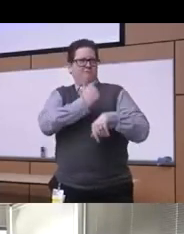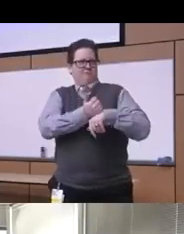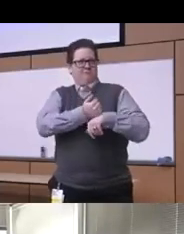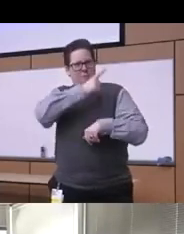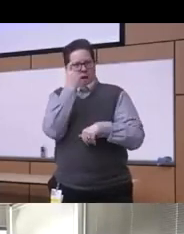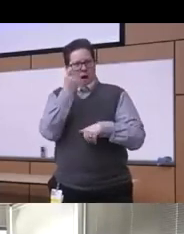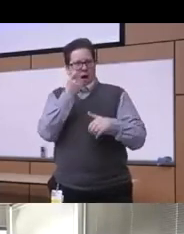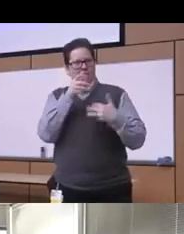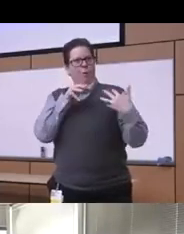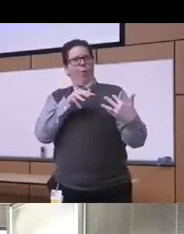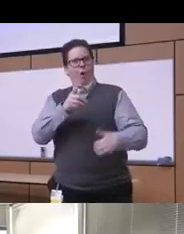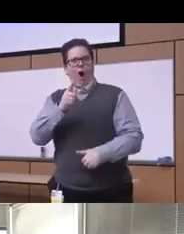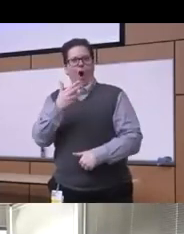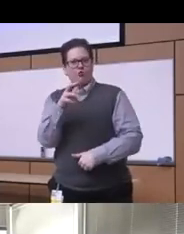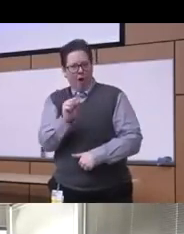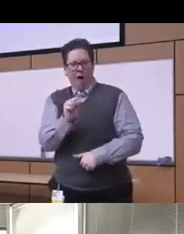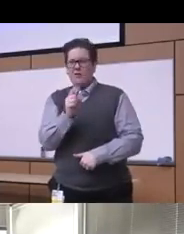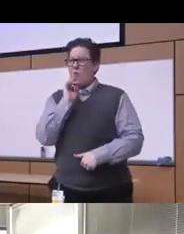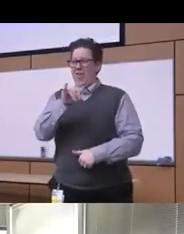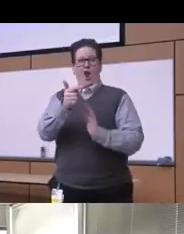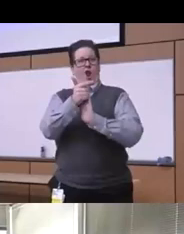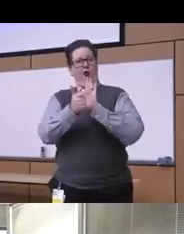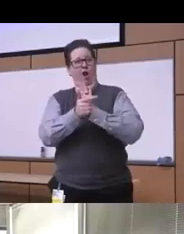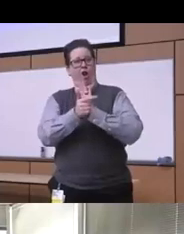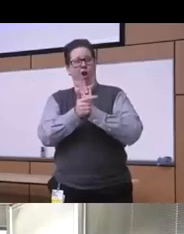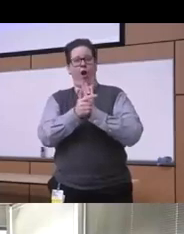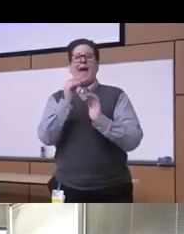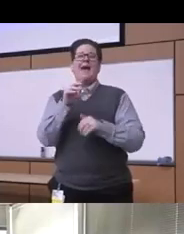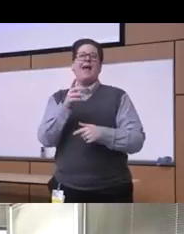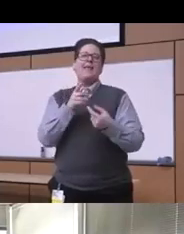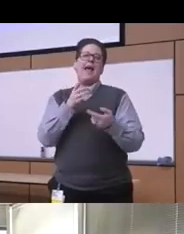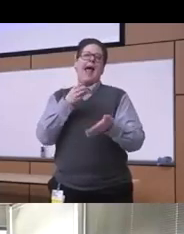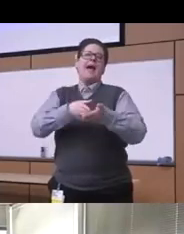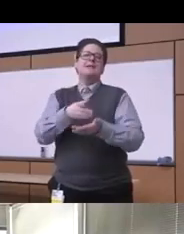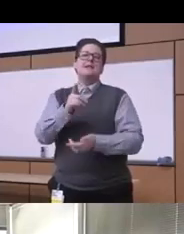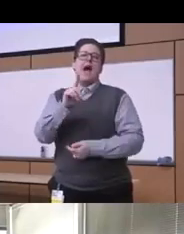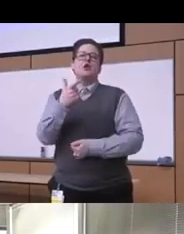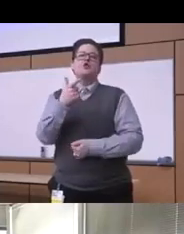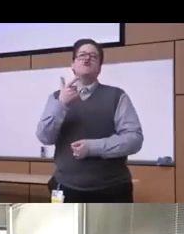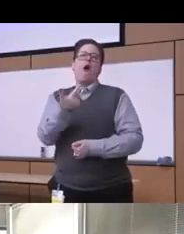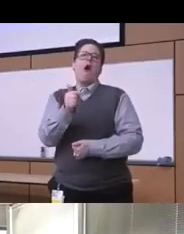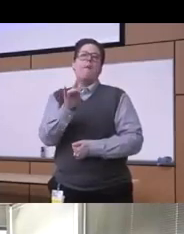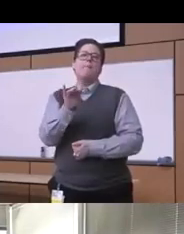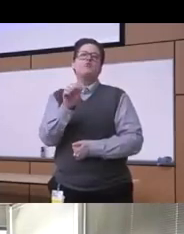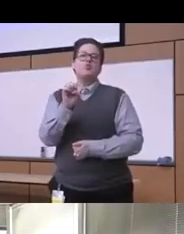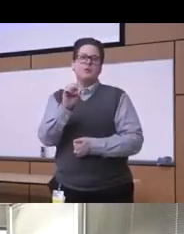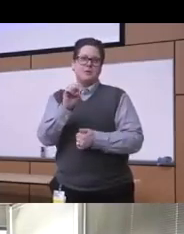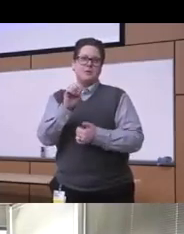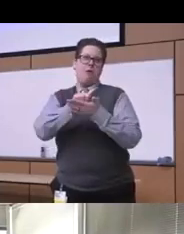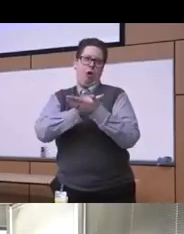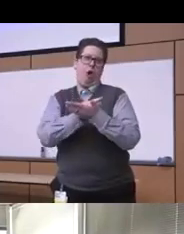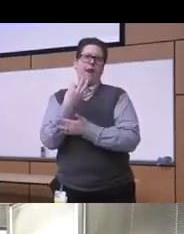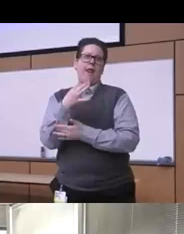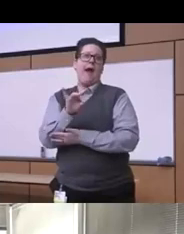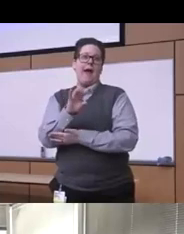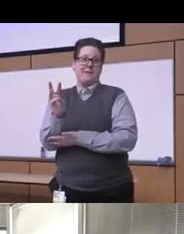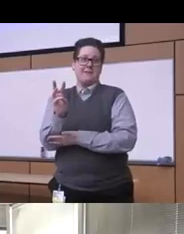that really policy that the anti-drug Abuse Act of 1986 which created the 100 the slash one you